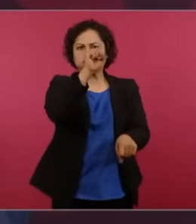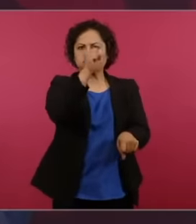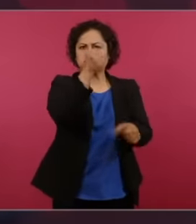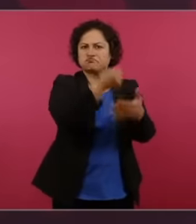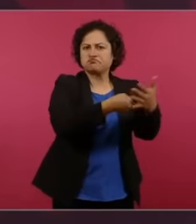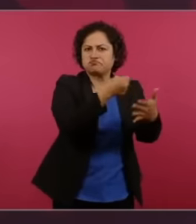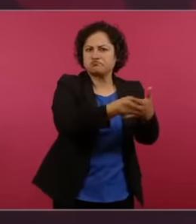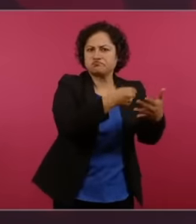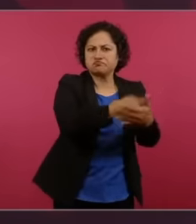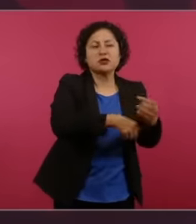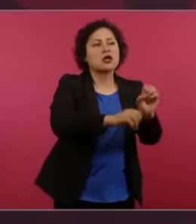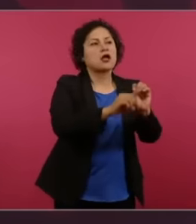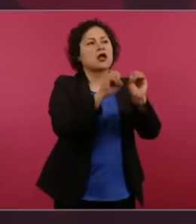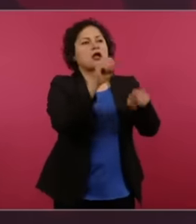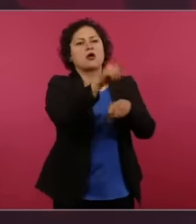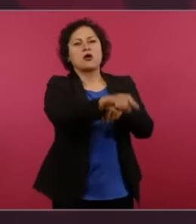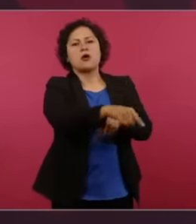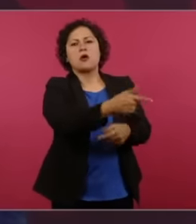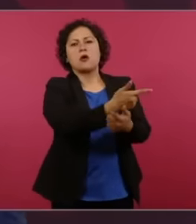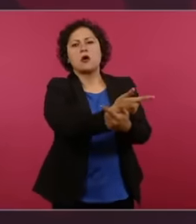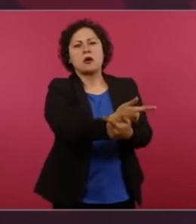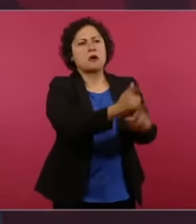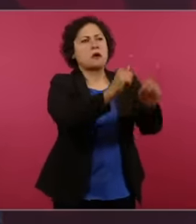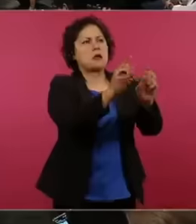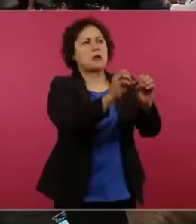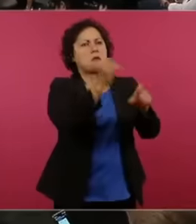because the other thing is